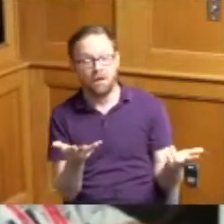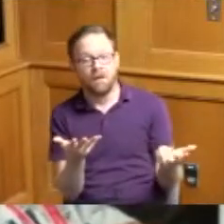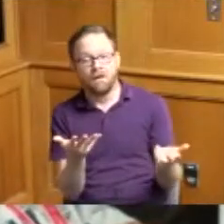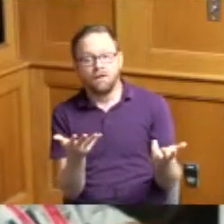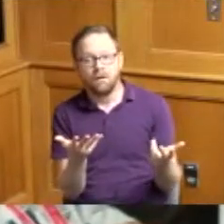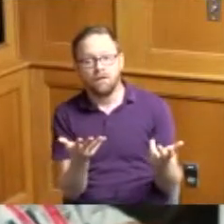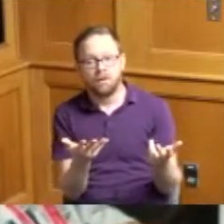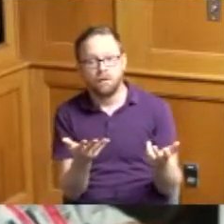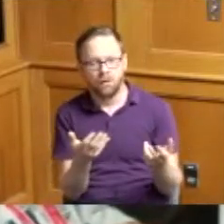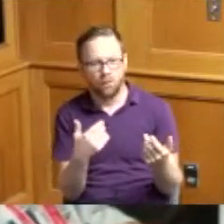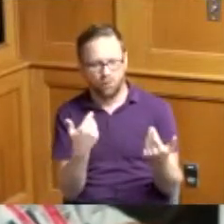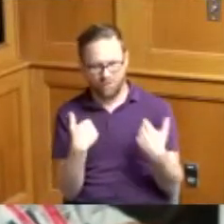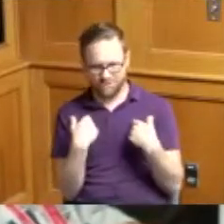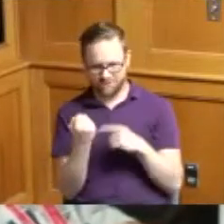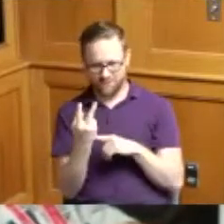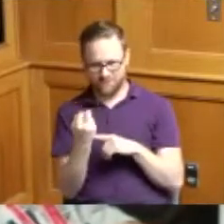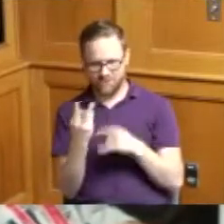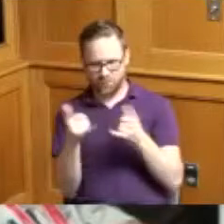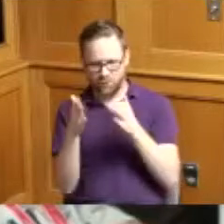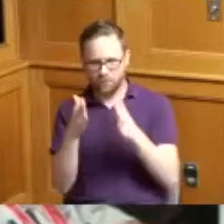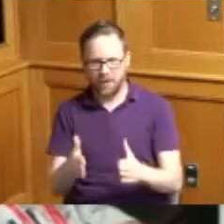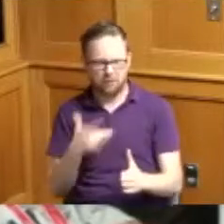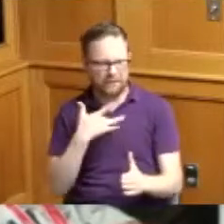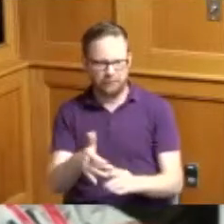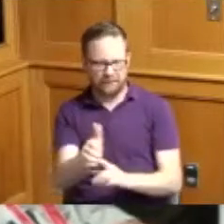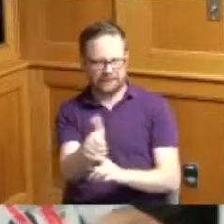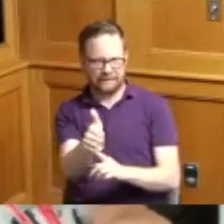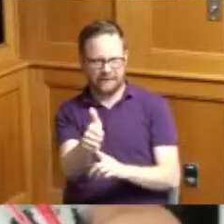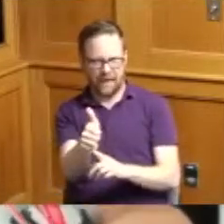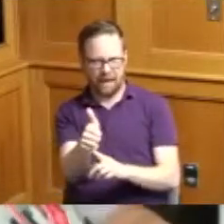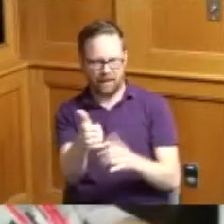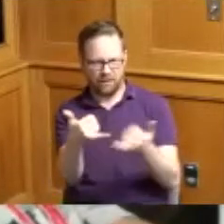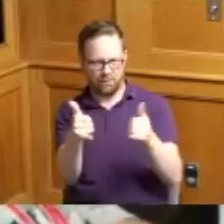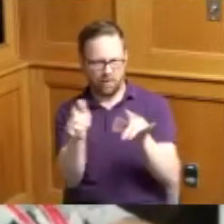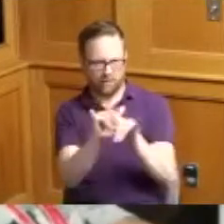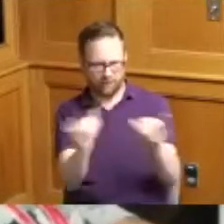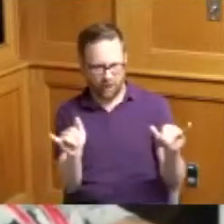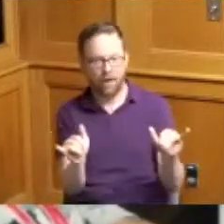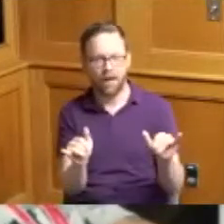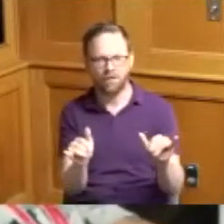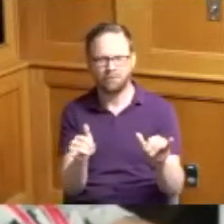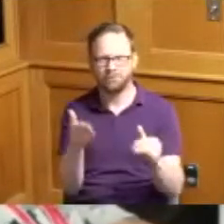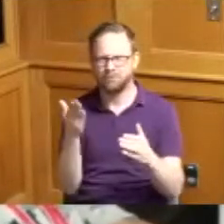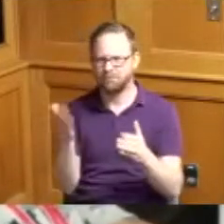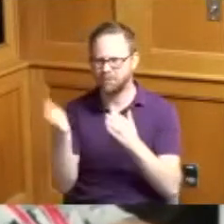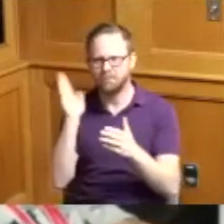11 we have 12 players but we only play 10. but we'll probably pinch around a few of the players